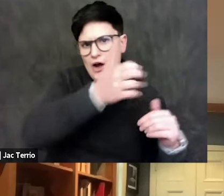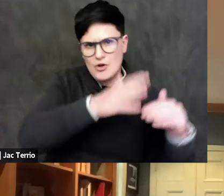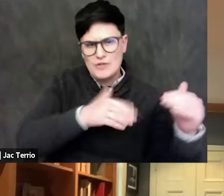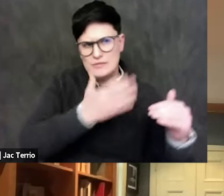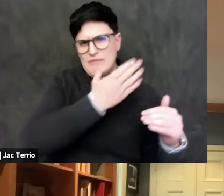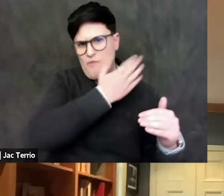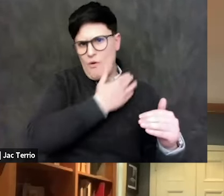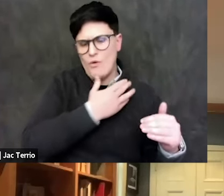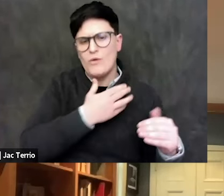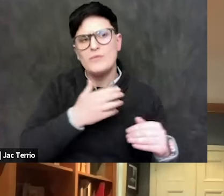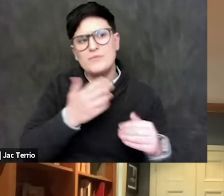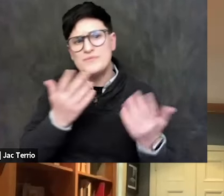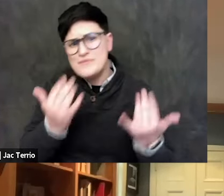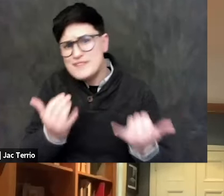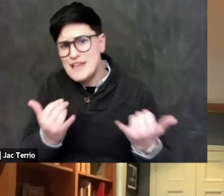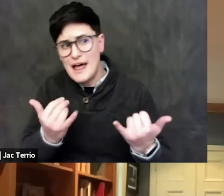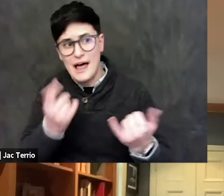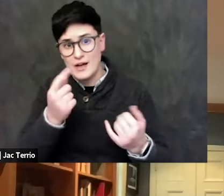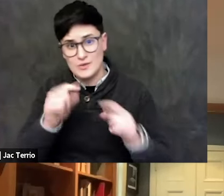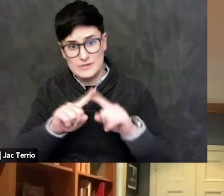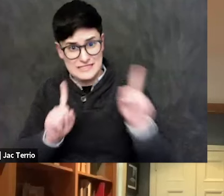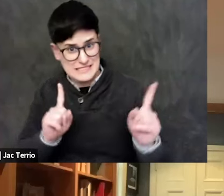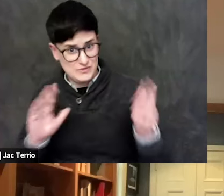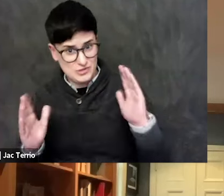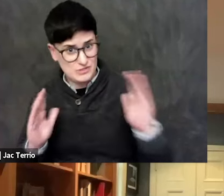What may be different now is that we're at a point